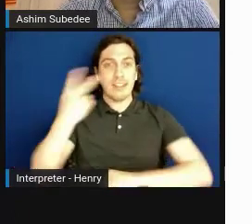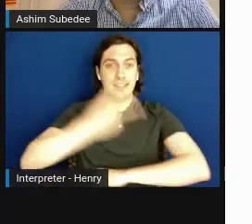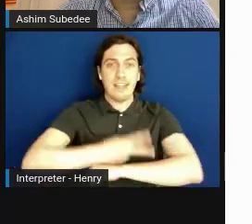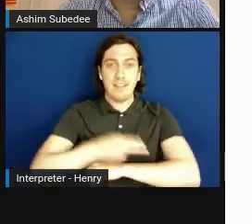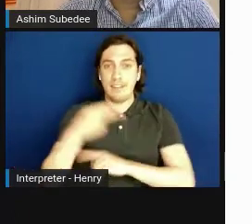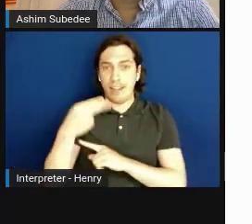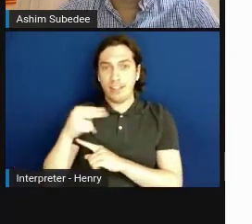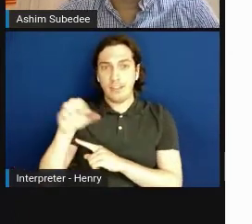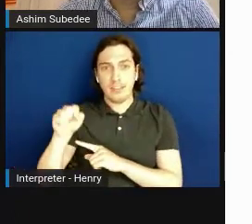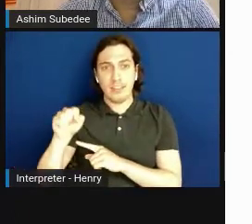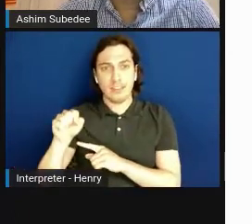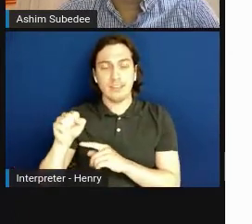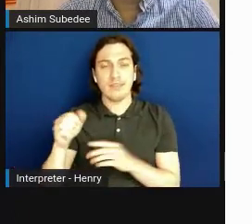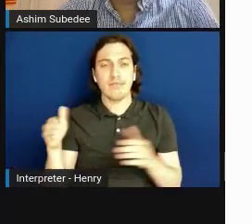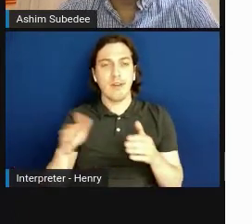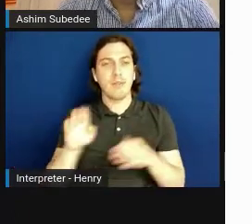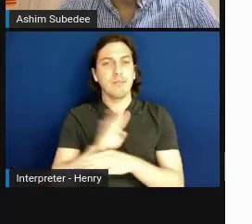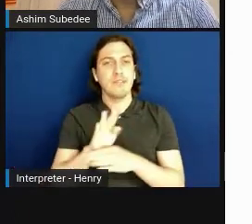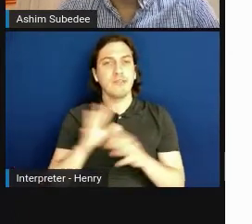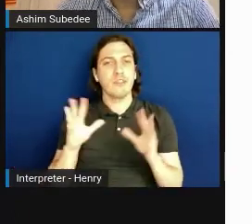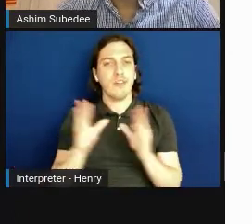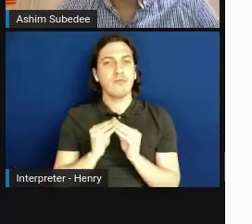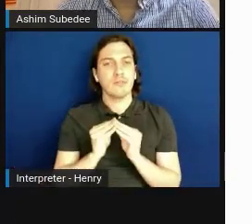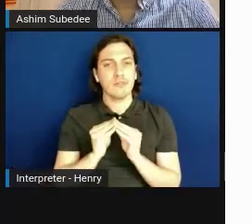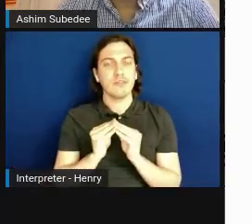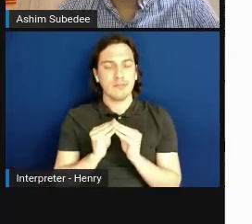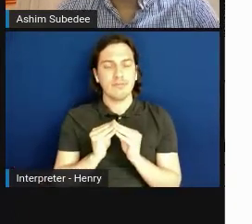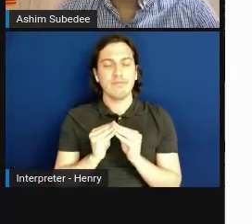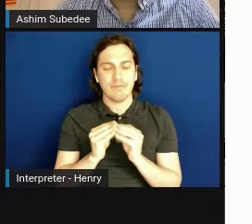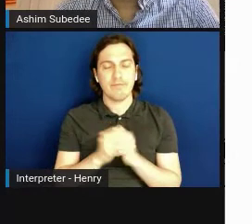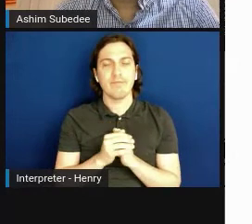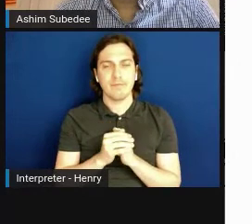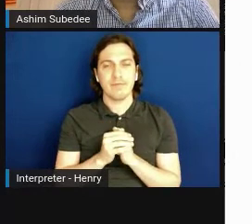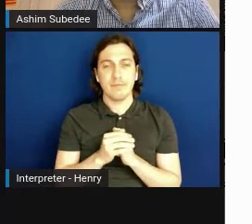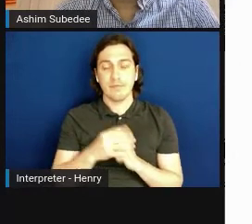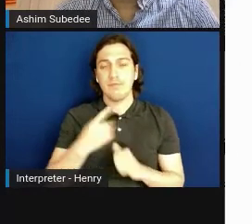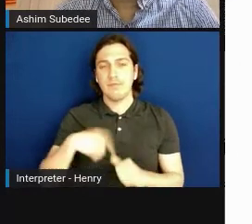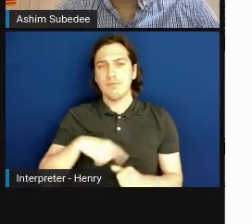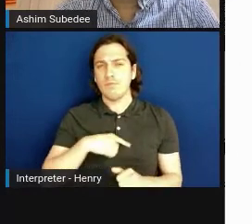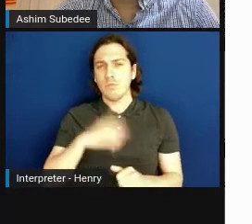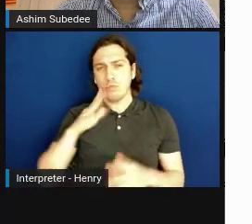Small Business Program Conference. So we are going to kick off today's session